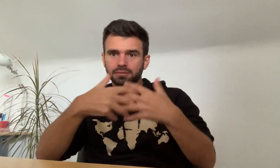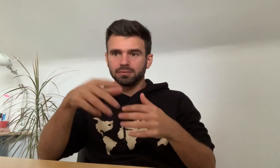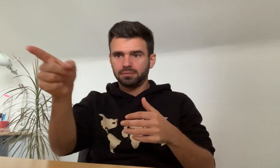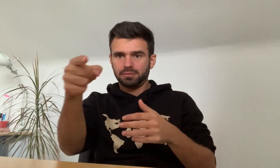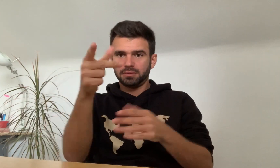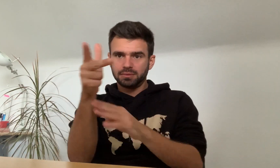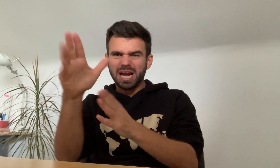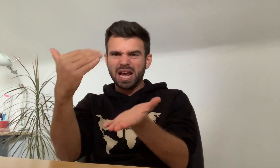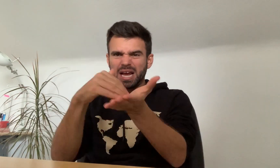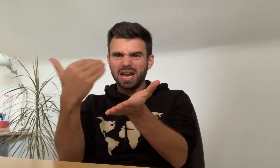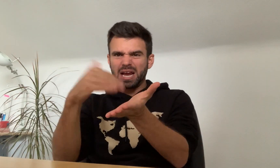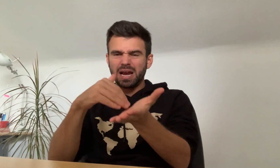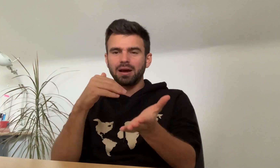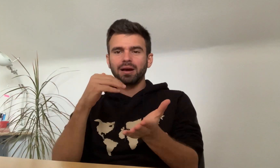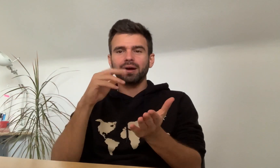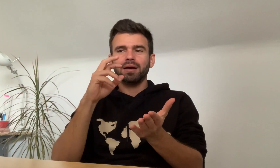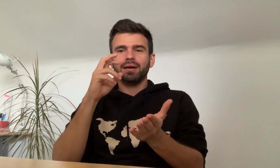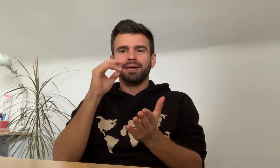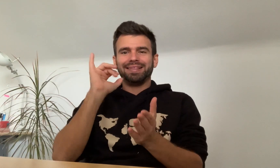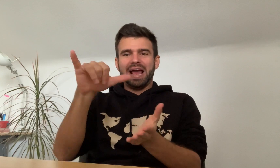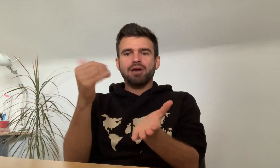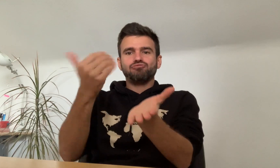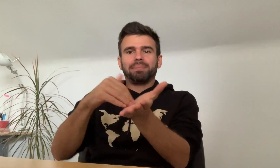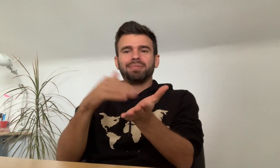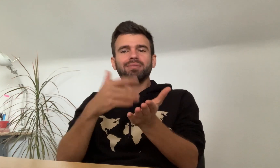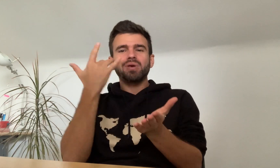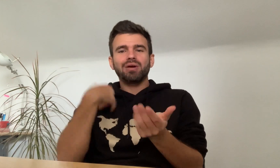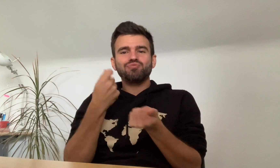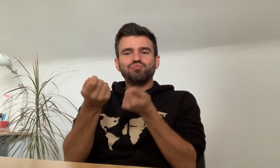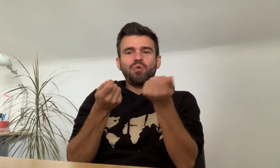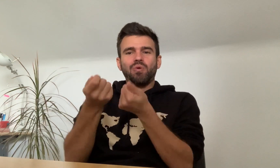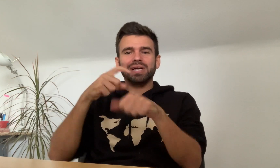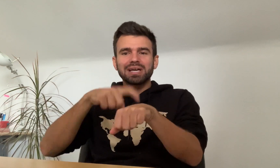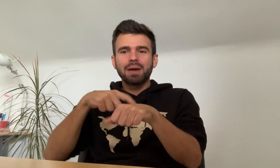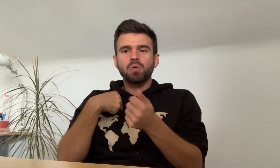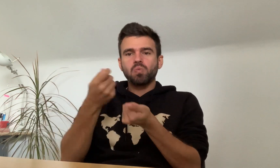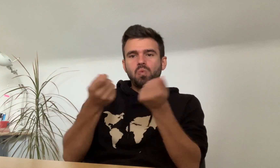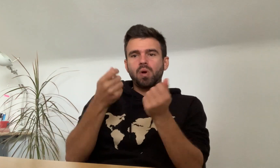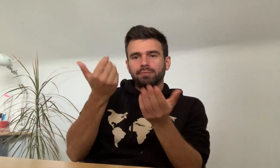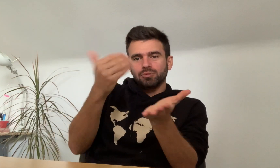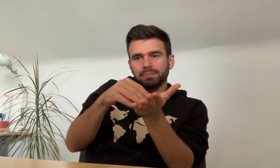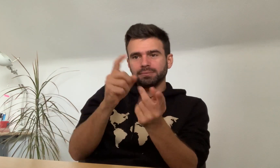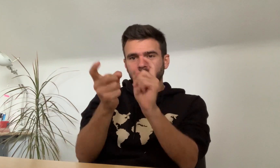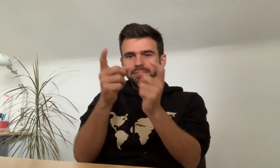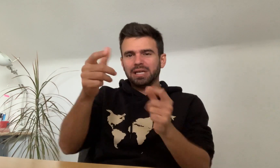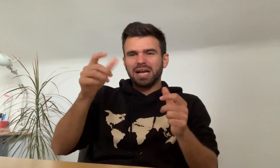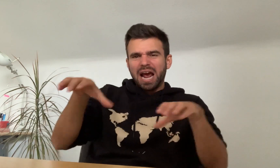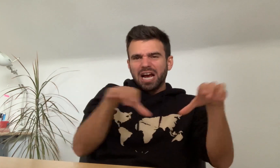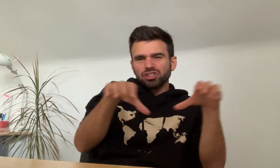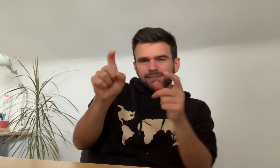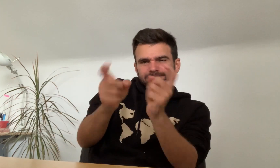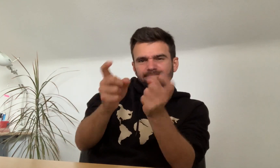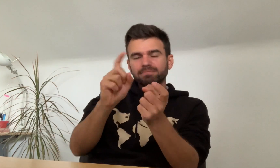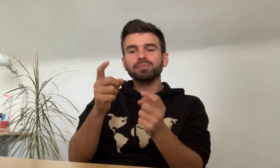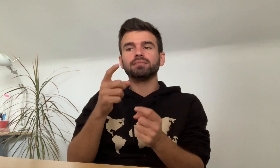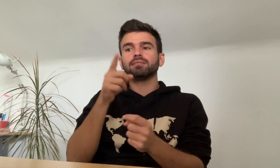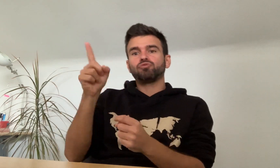and was used to repetition with video actors.